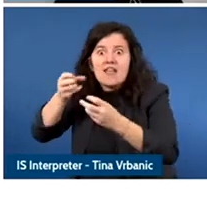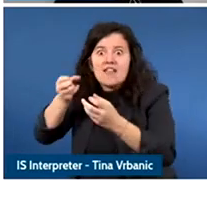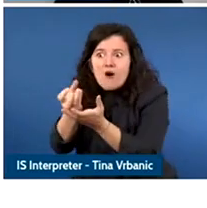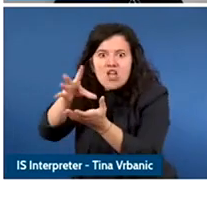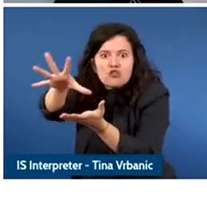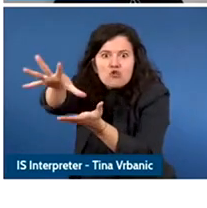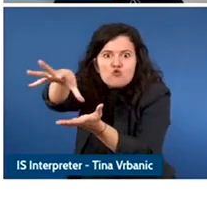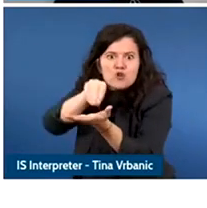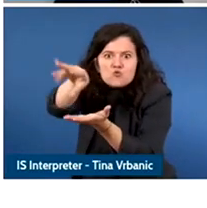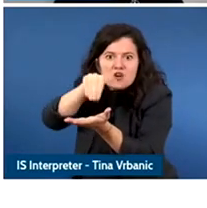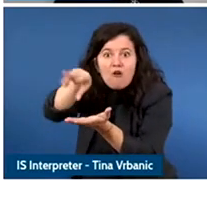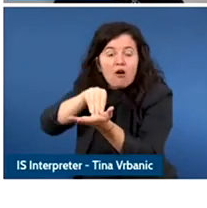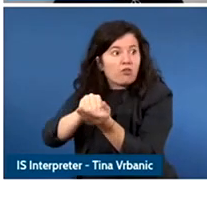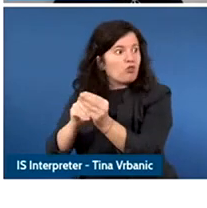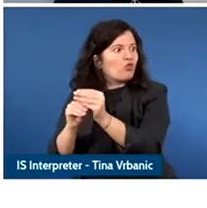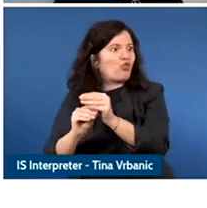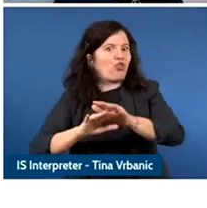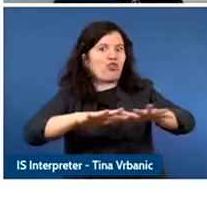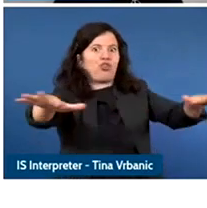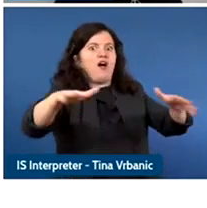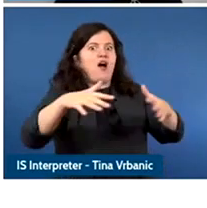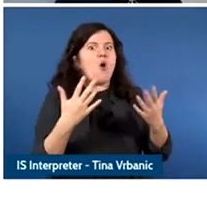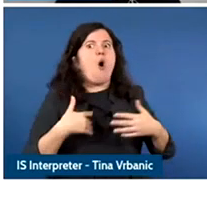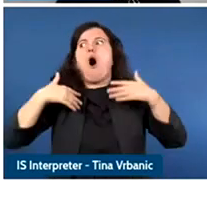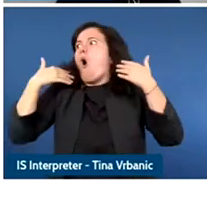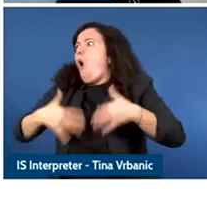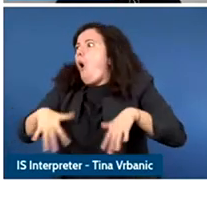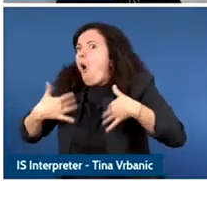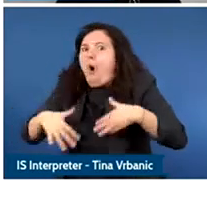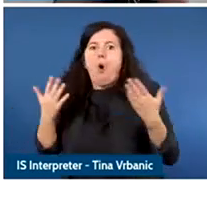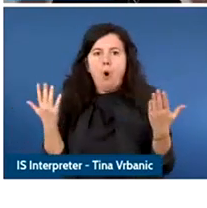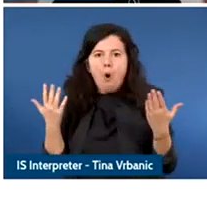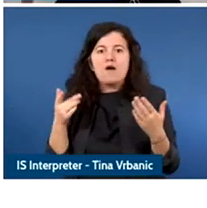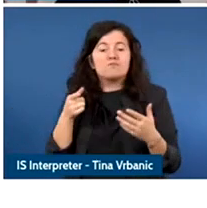best available data is quite no longer available to researchers at